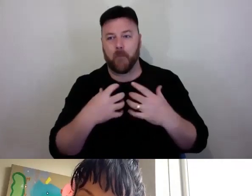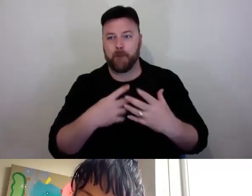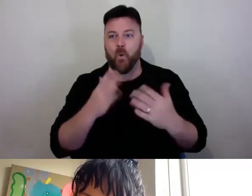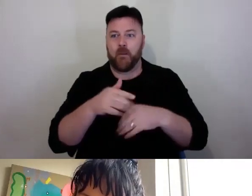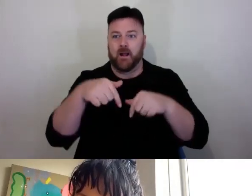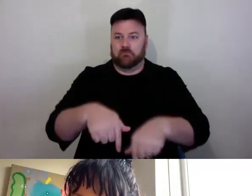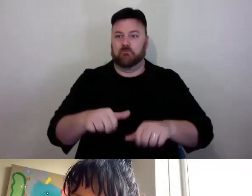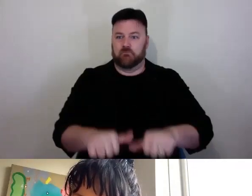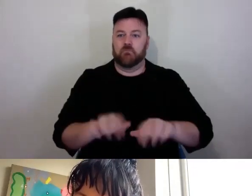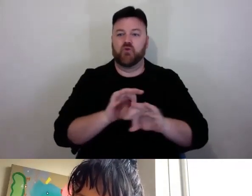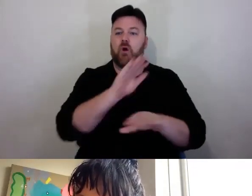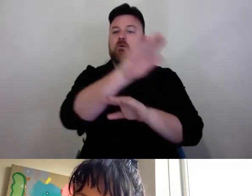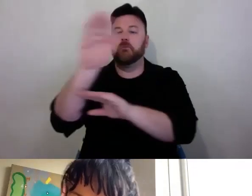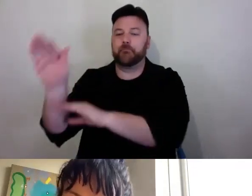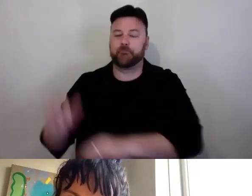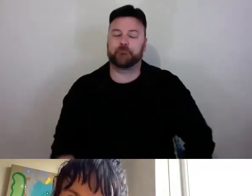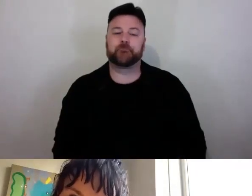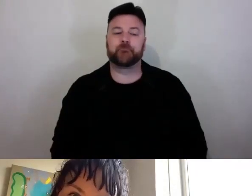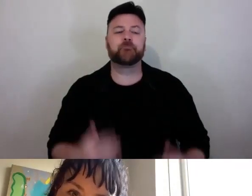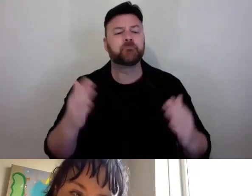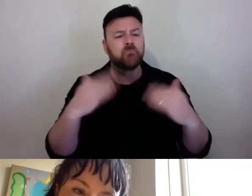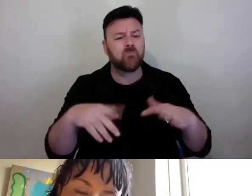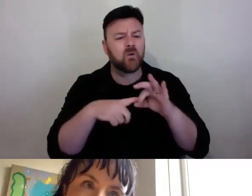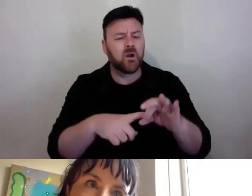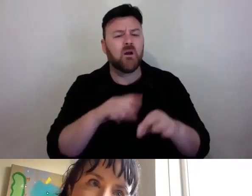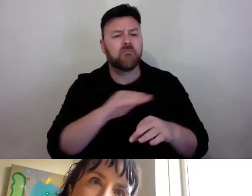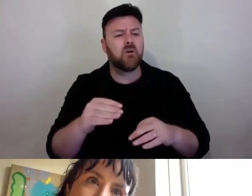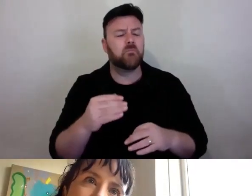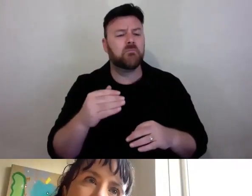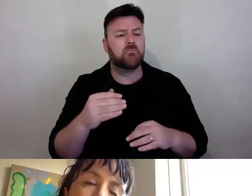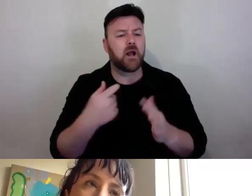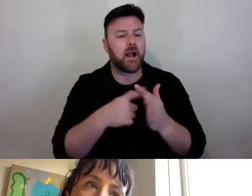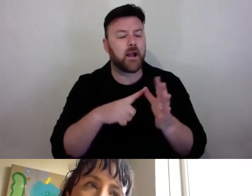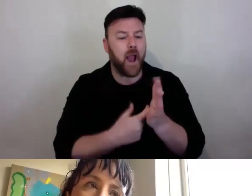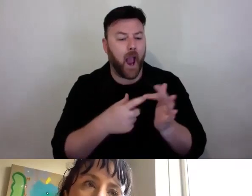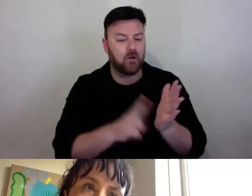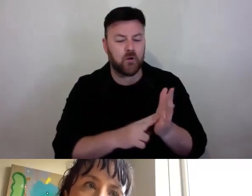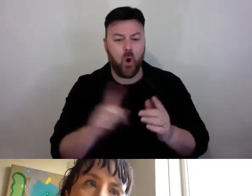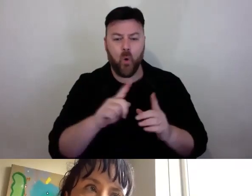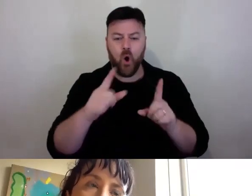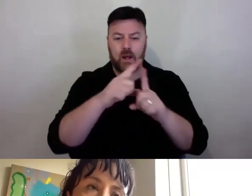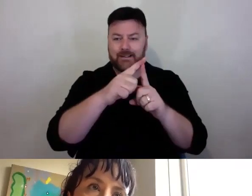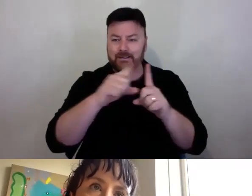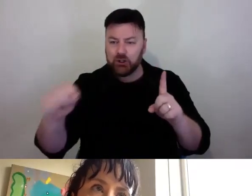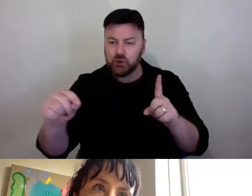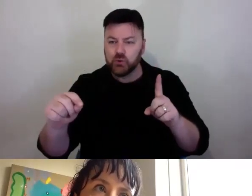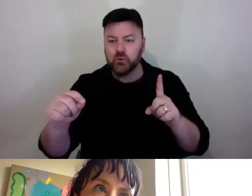is a request from car reason who asks, what digital collaborative work platforms or tools do you use?